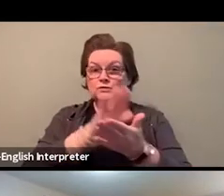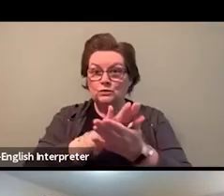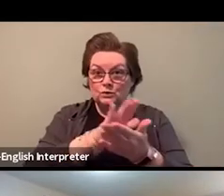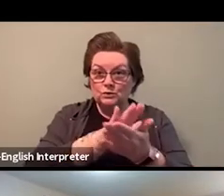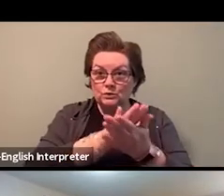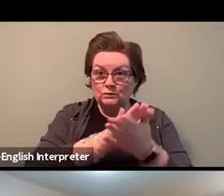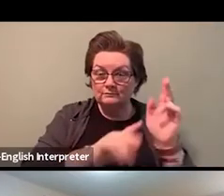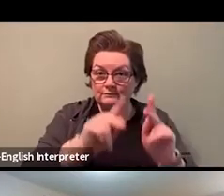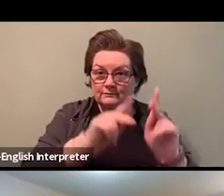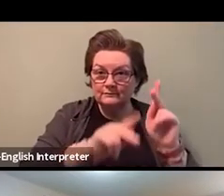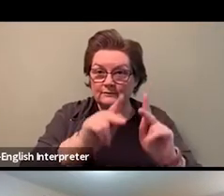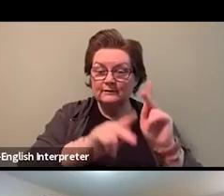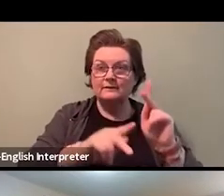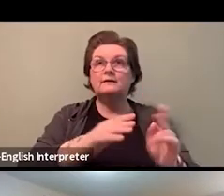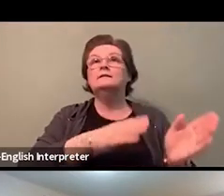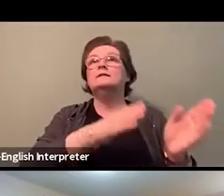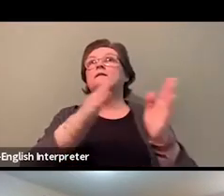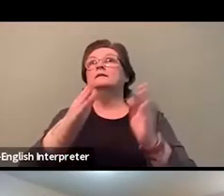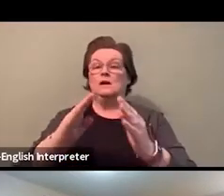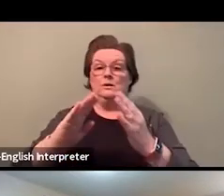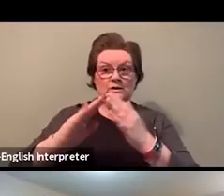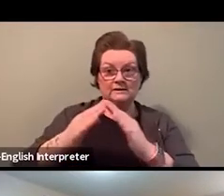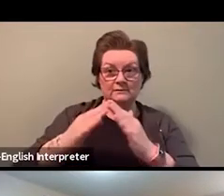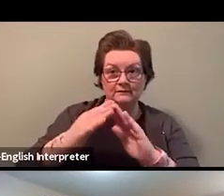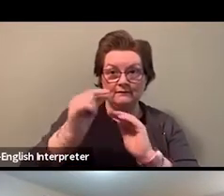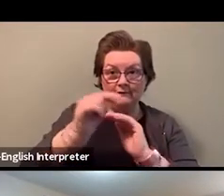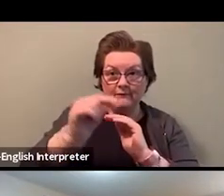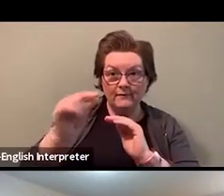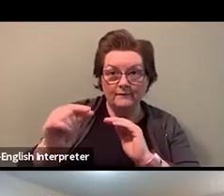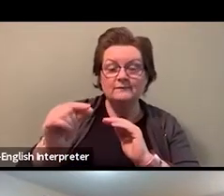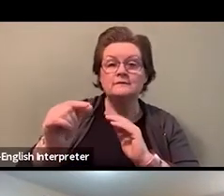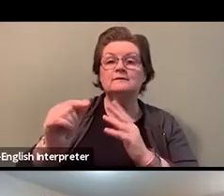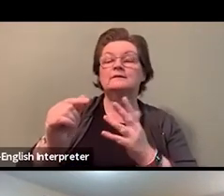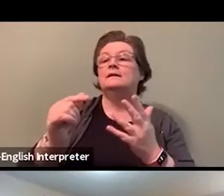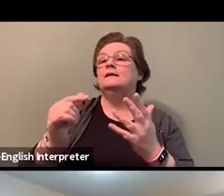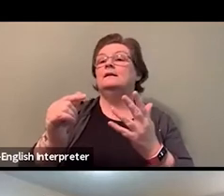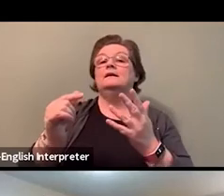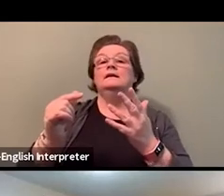We have to fight, you know, for our educators.